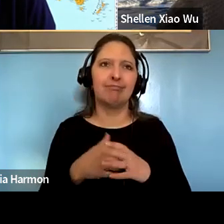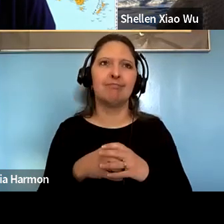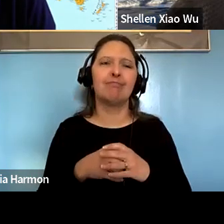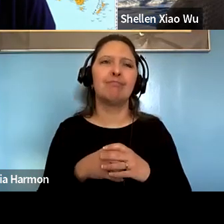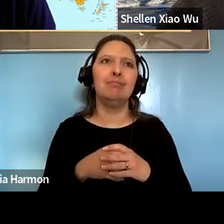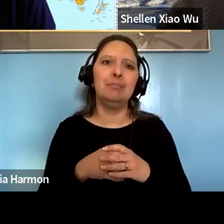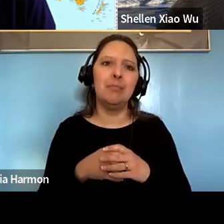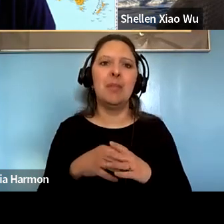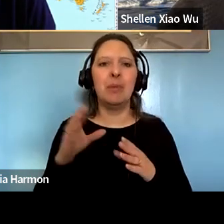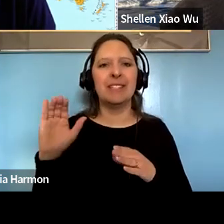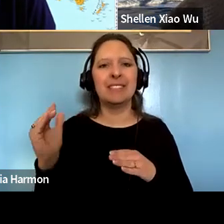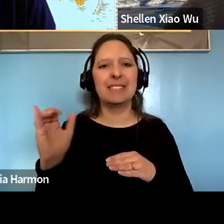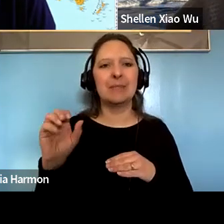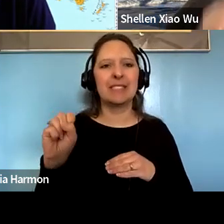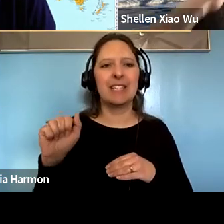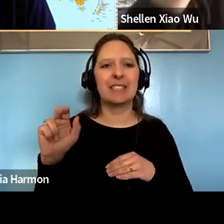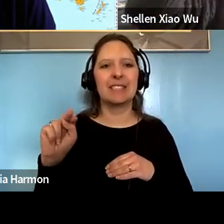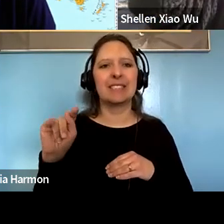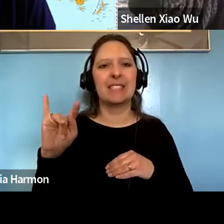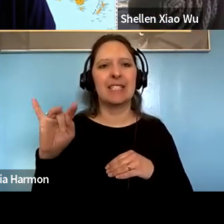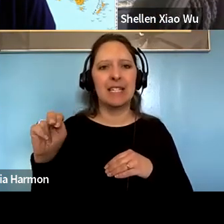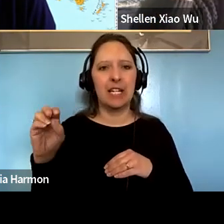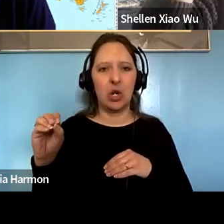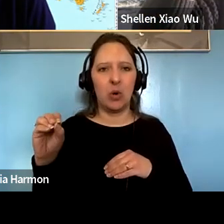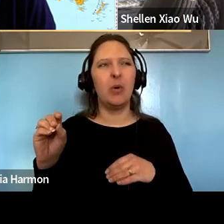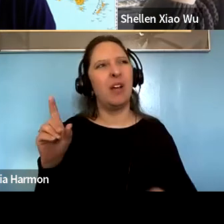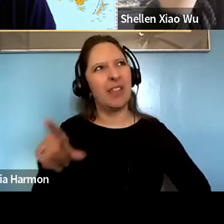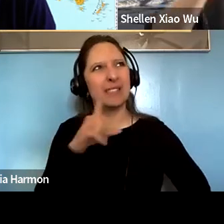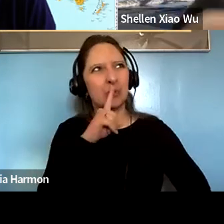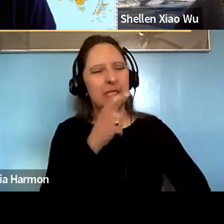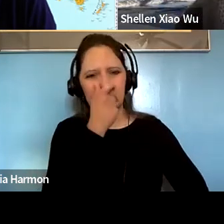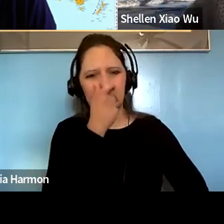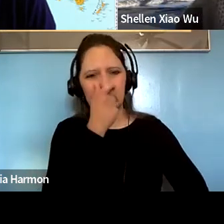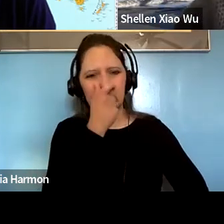Timothy Gill: santino is taking. Timothy Gill: i'd be interested to hear that, too, how come you focused on those as opposed to.